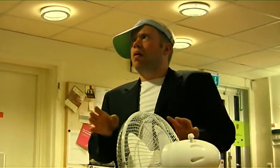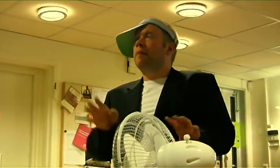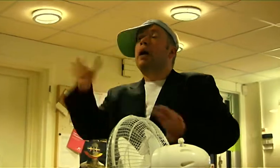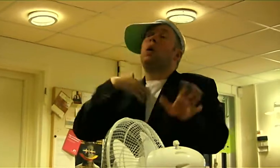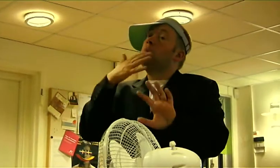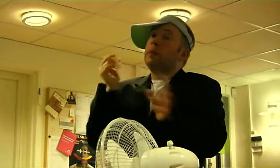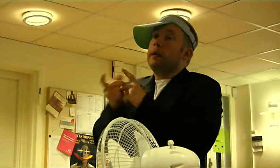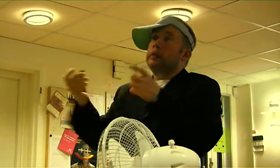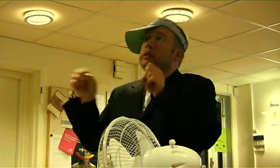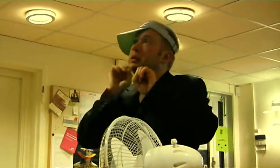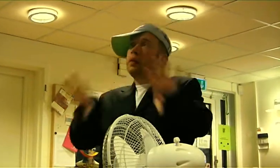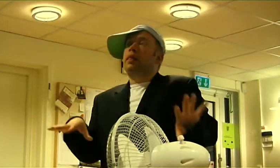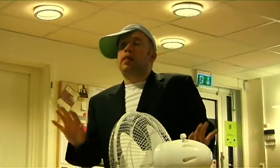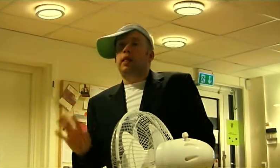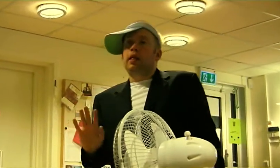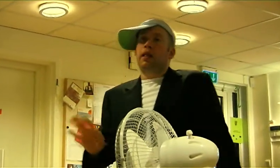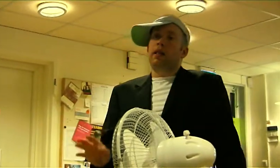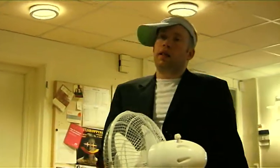I haven't been infected anyways.